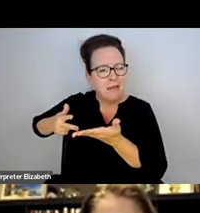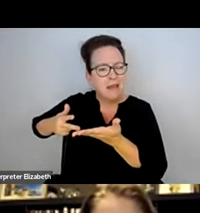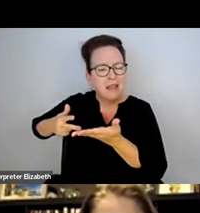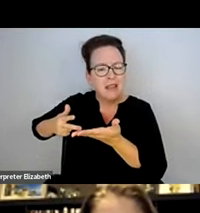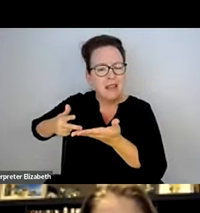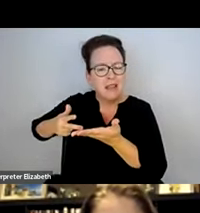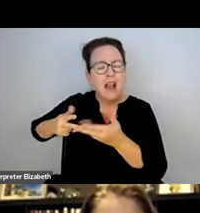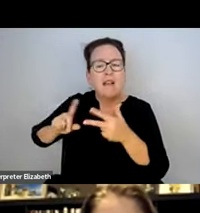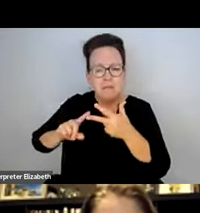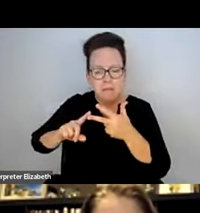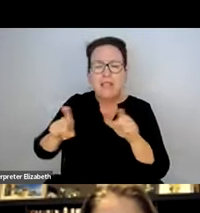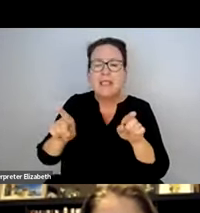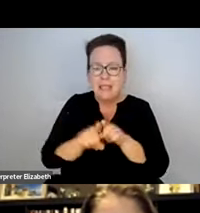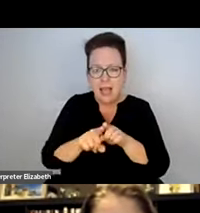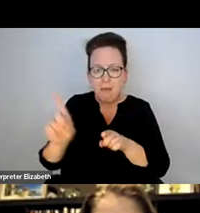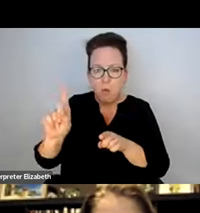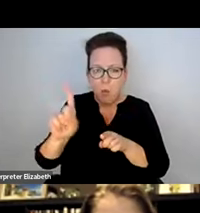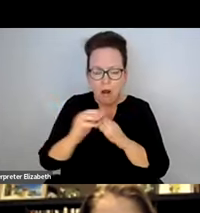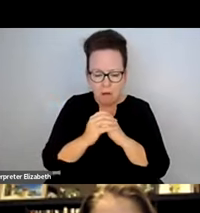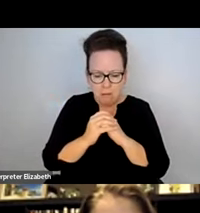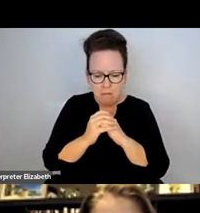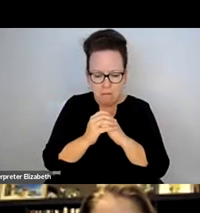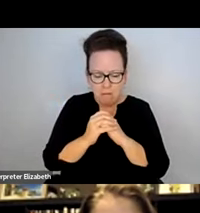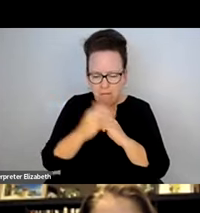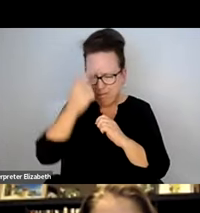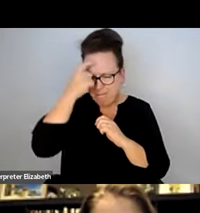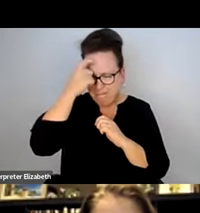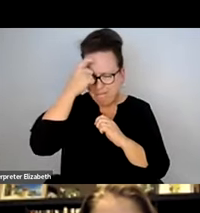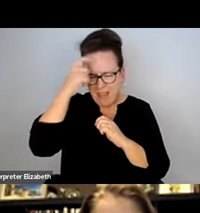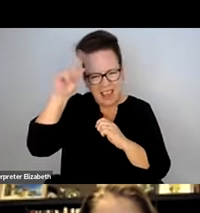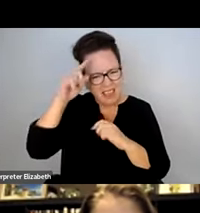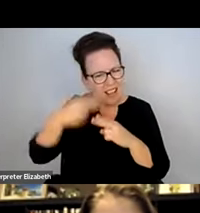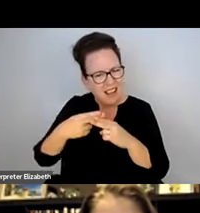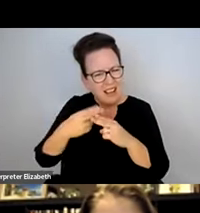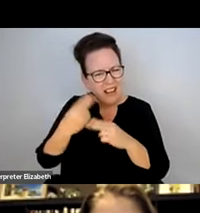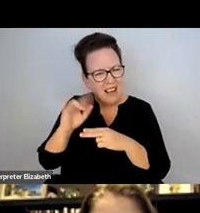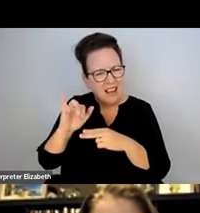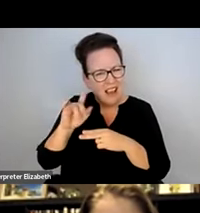MULTIPLE BUSES ARE STOPPING.